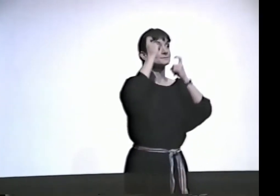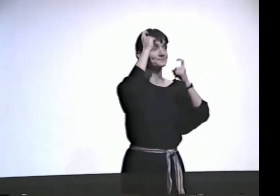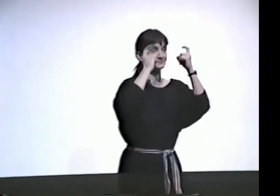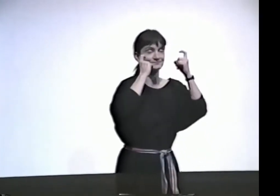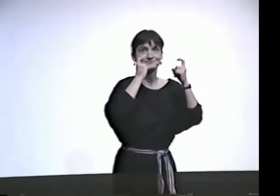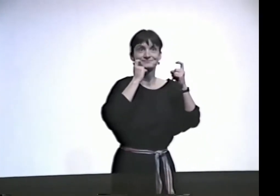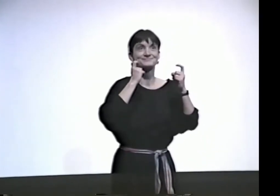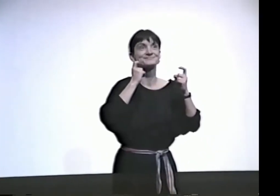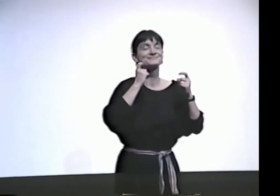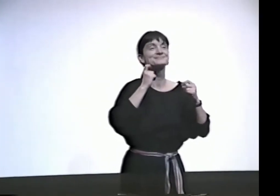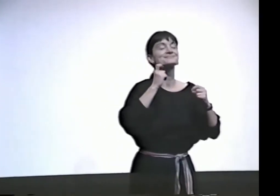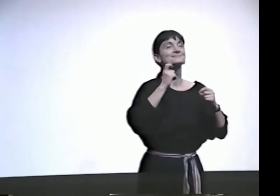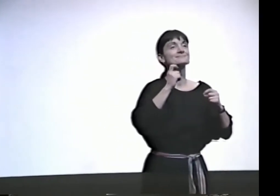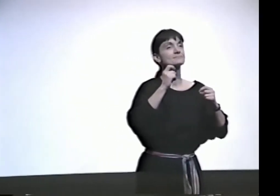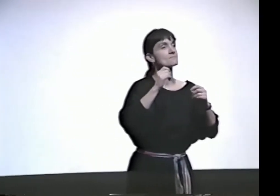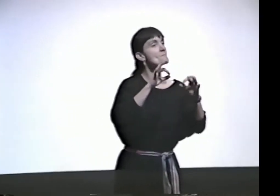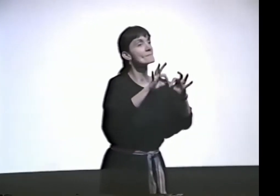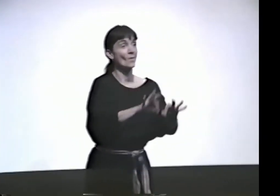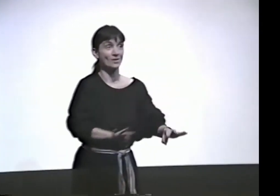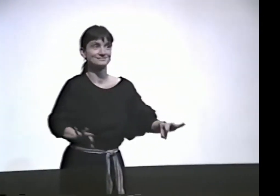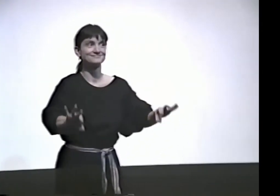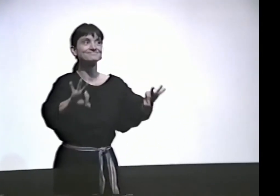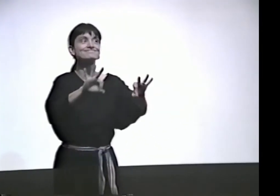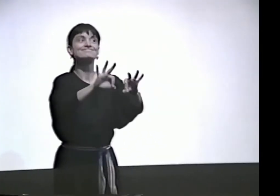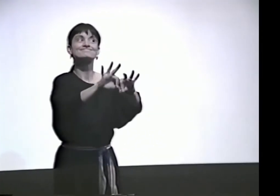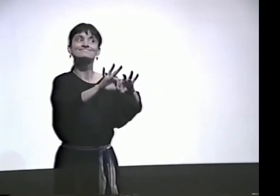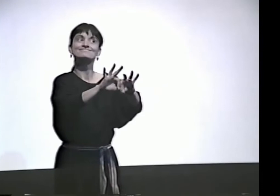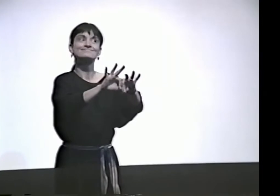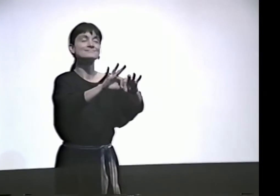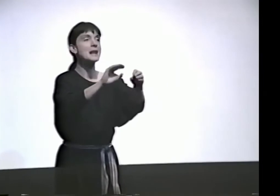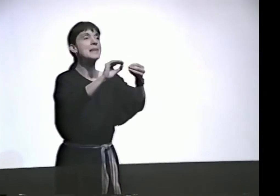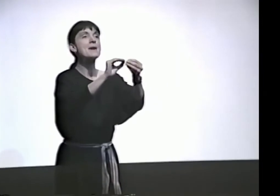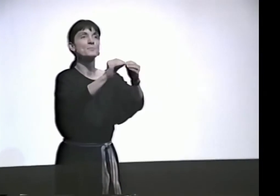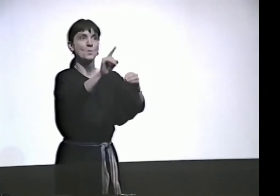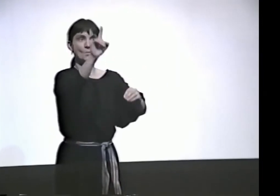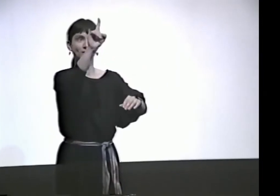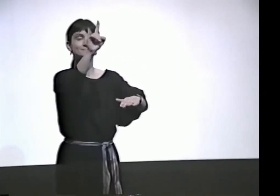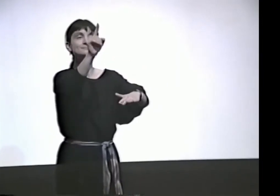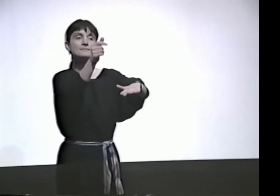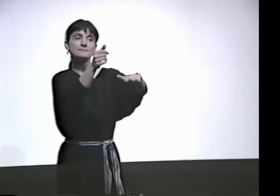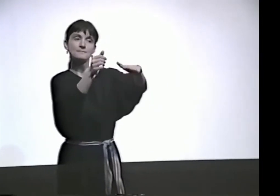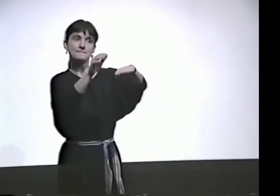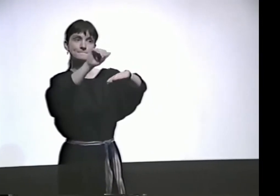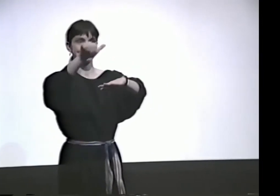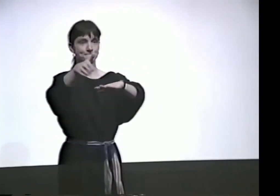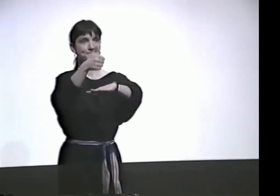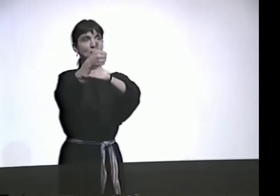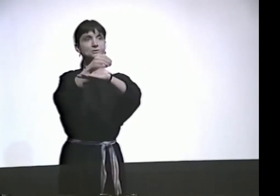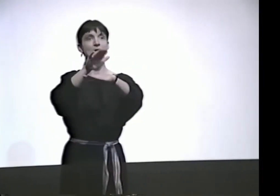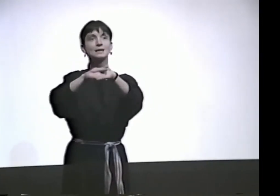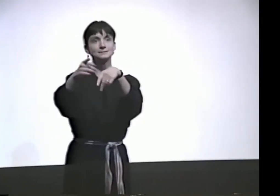OK. FACIAL EXPRESSION, IT'S VERY IMPORTANT, NUMBER ONE...